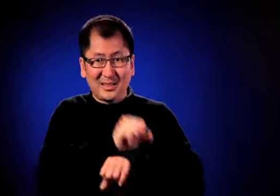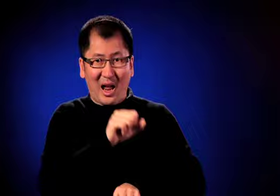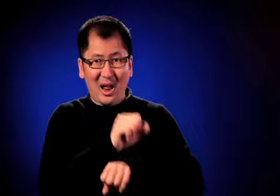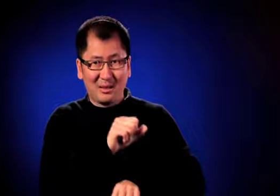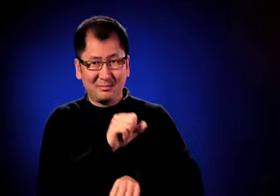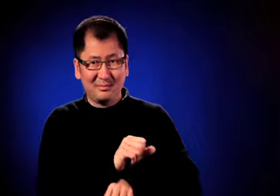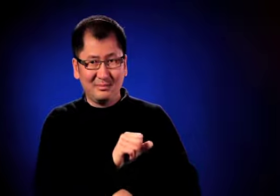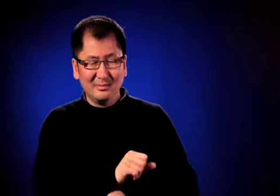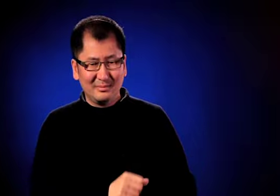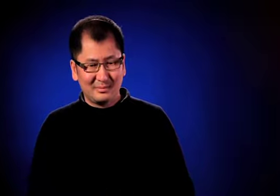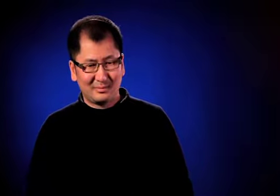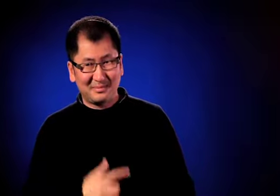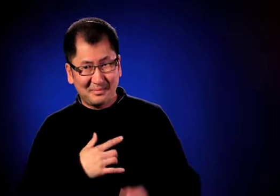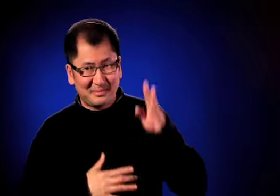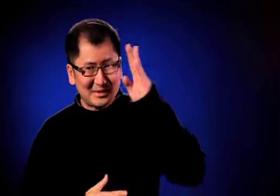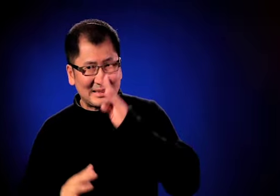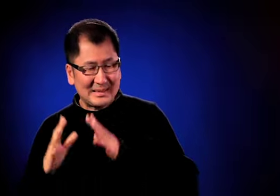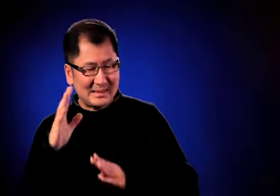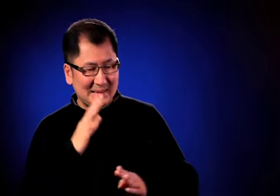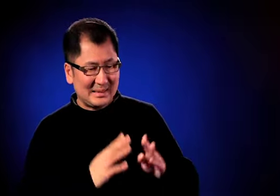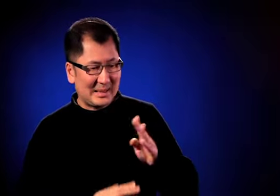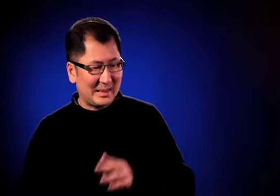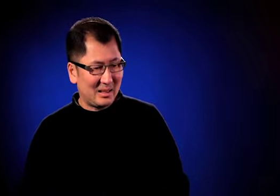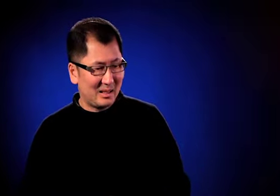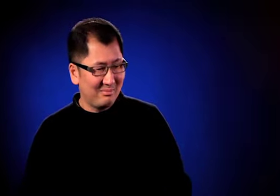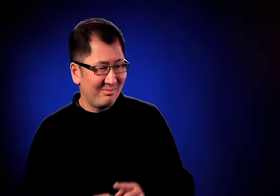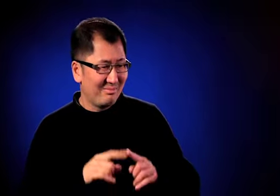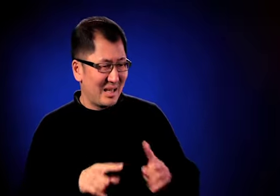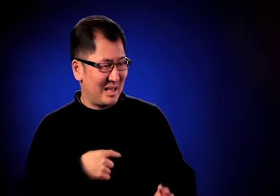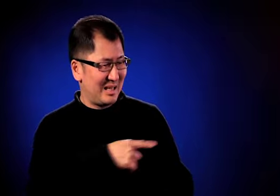Now she was working for the medical facility and was worried about